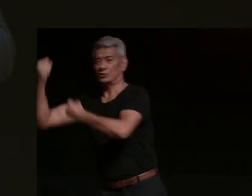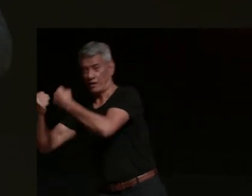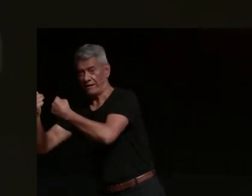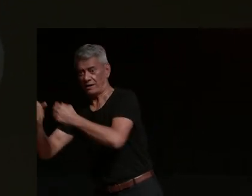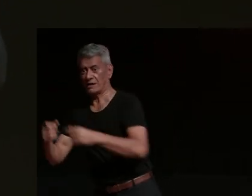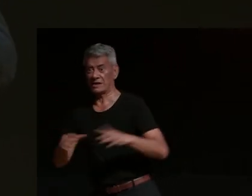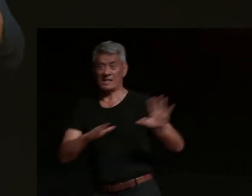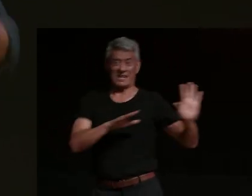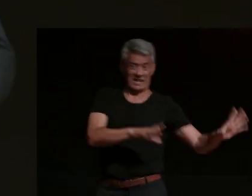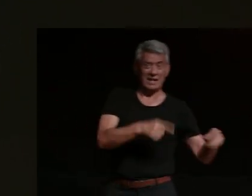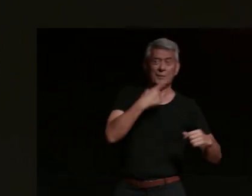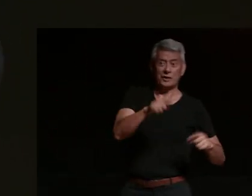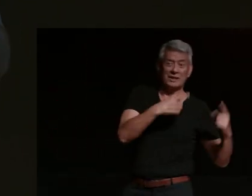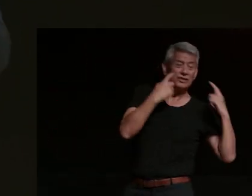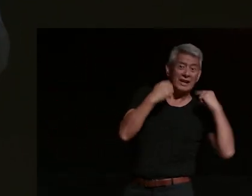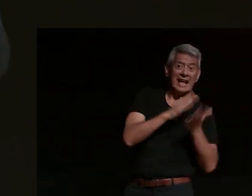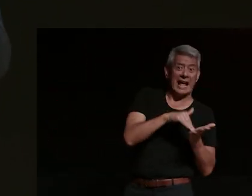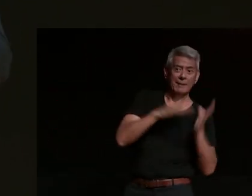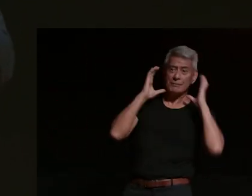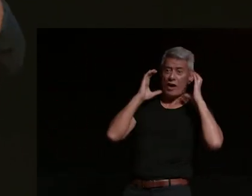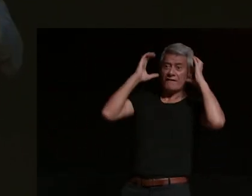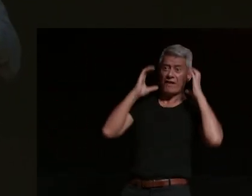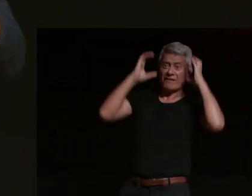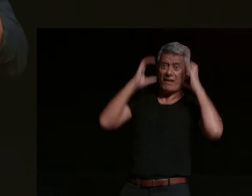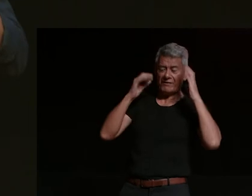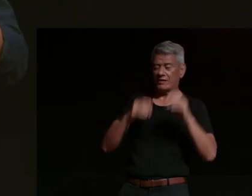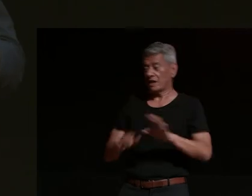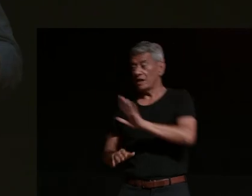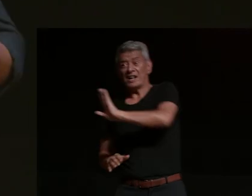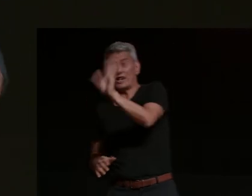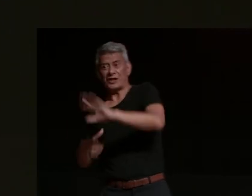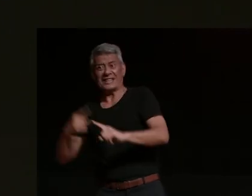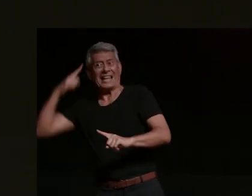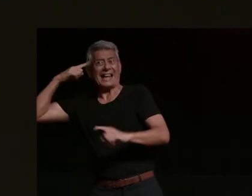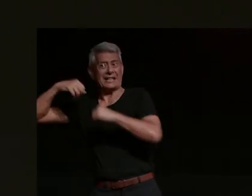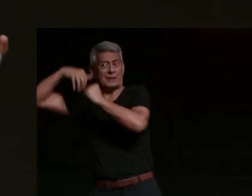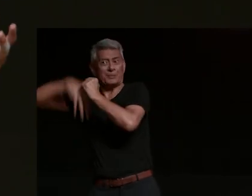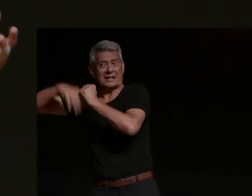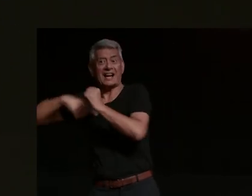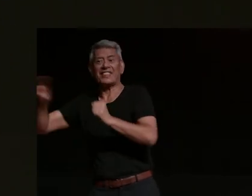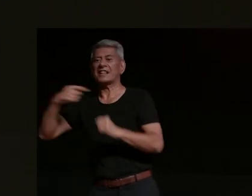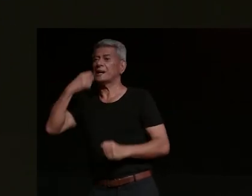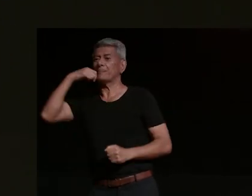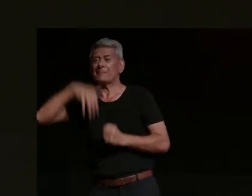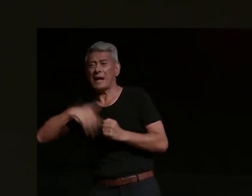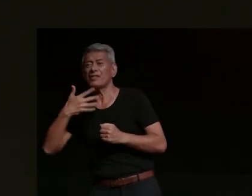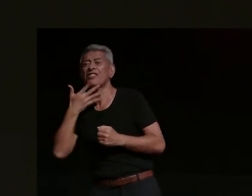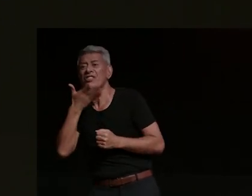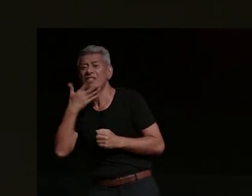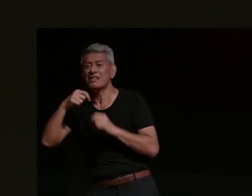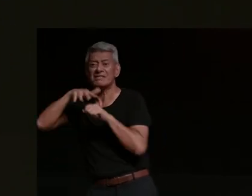i'm bleeding and they're going yeah i don't think you're bleeding from your head it's on the outside and i'm like well someone's blood and so we eventually get my helmet off